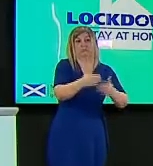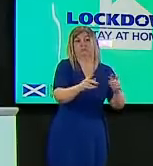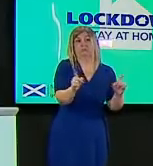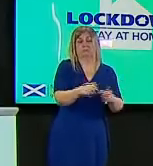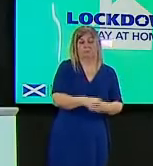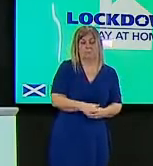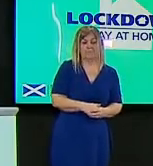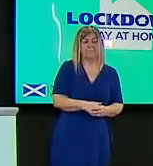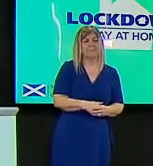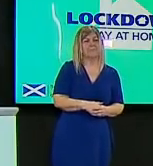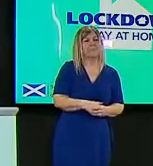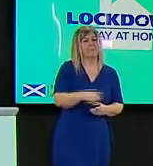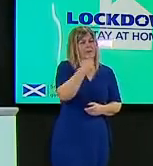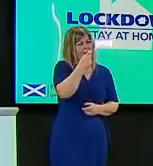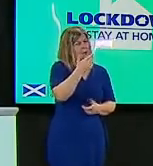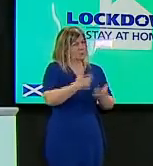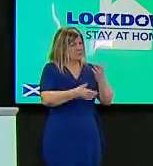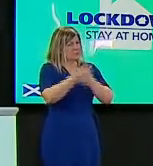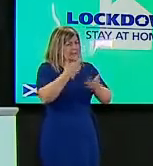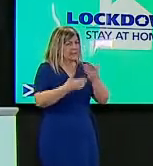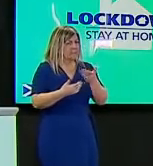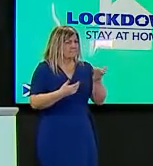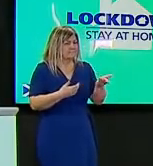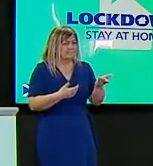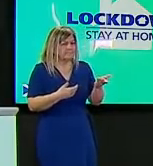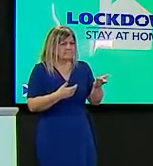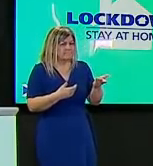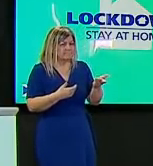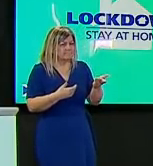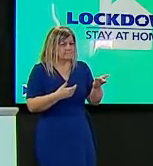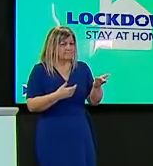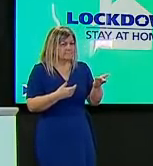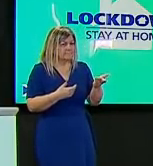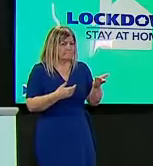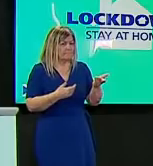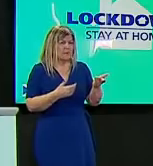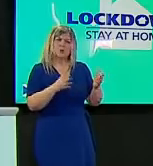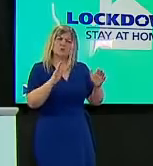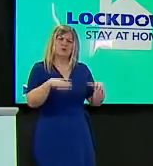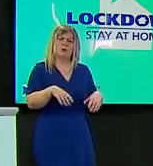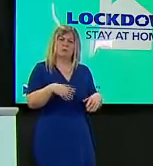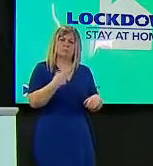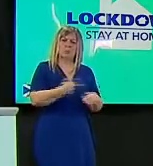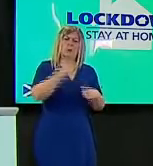why um these measures are not leading to a faster relaxation